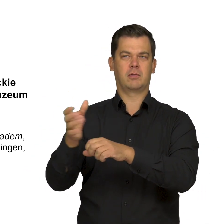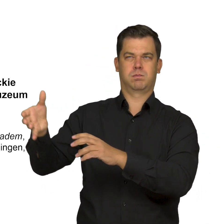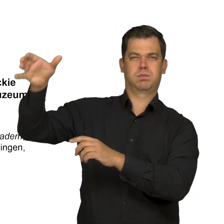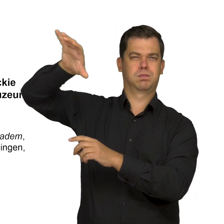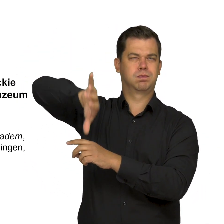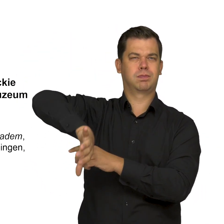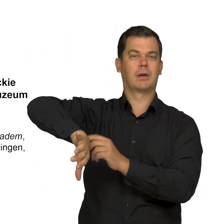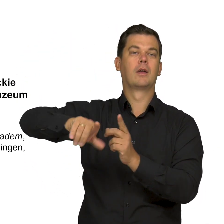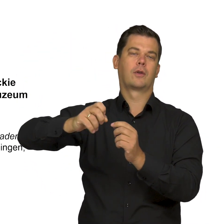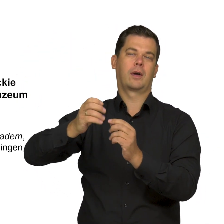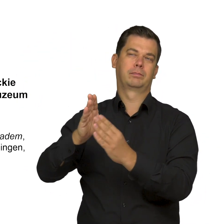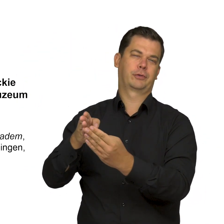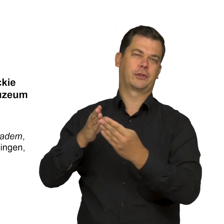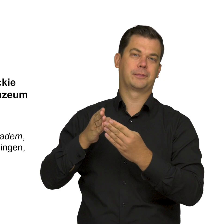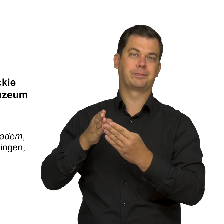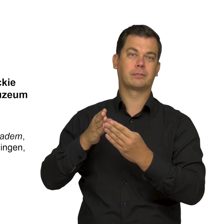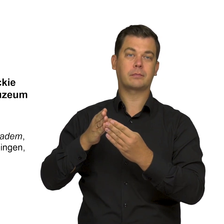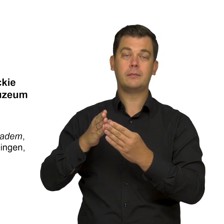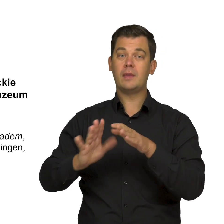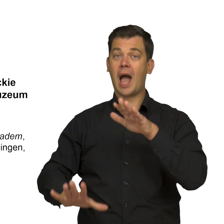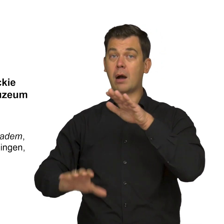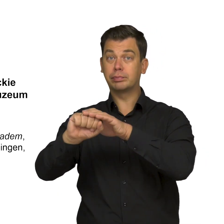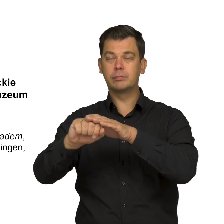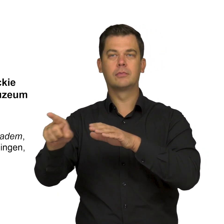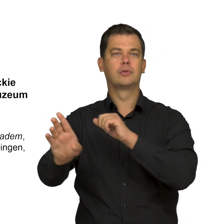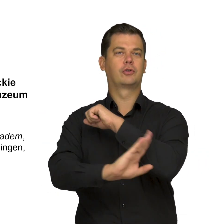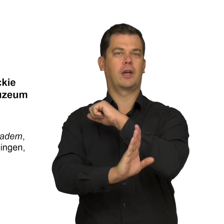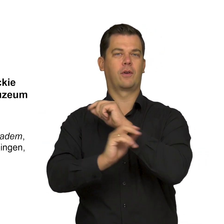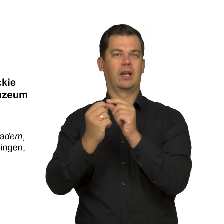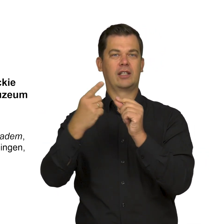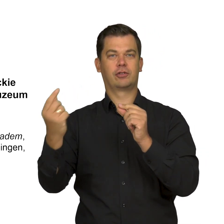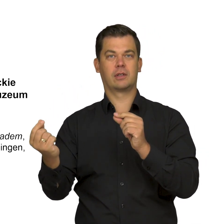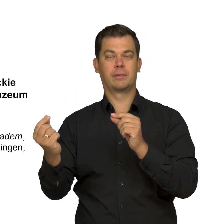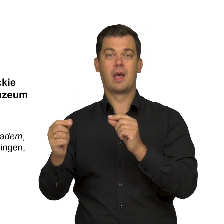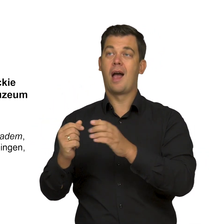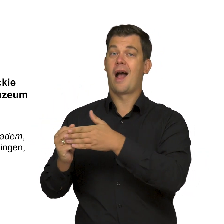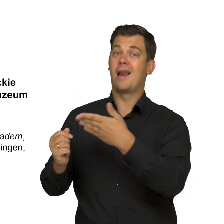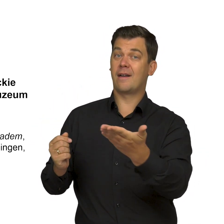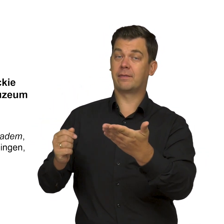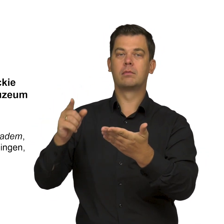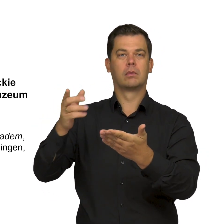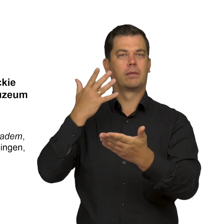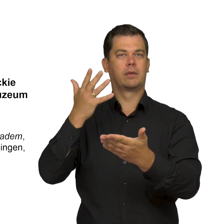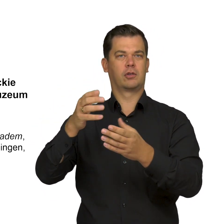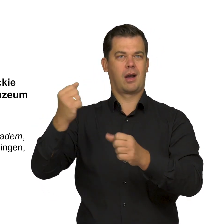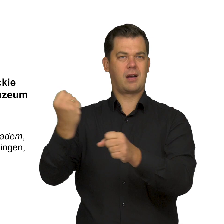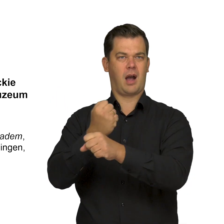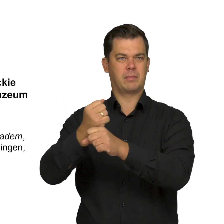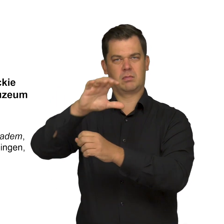that partially obscures the river. On top of the boulder there grows a broad-leaved tree. To the left, the composition is supplemented with a large rock